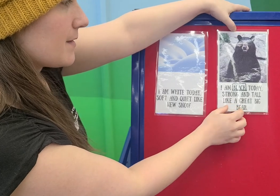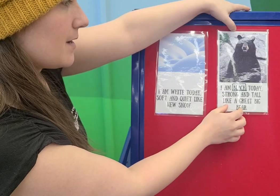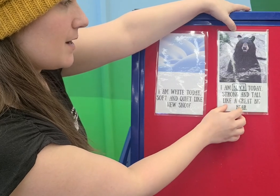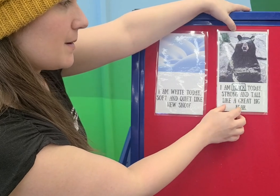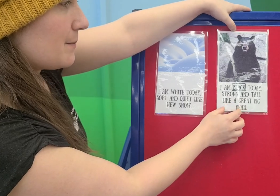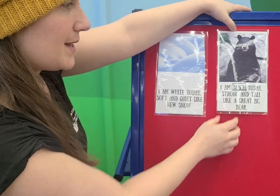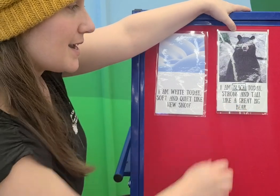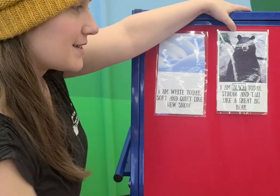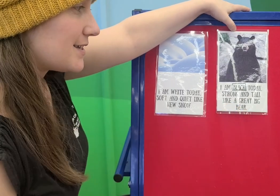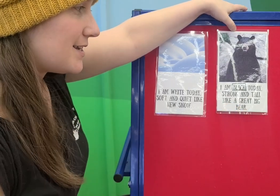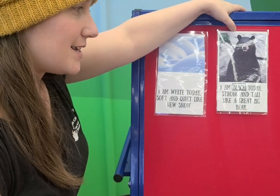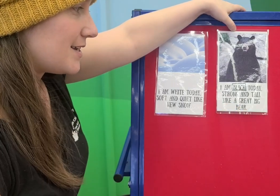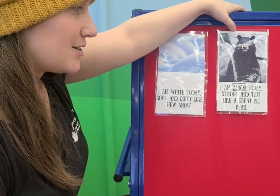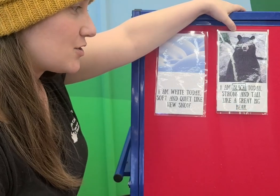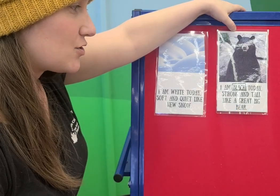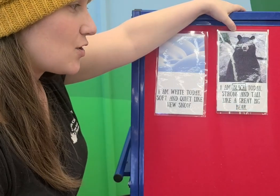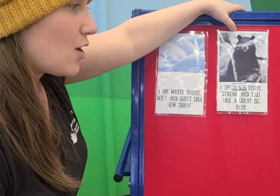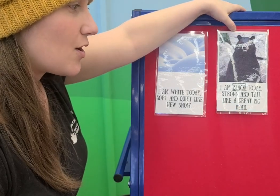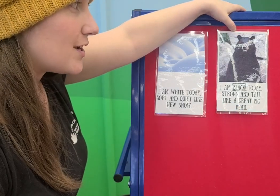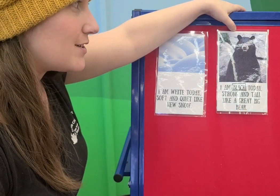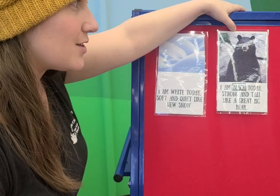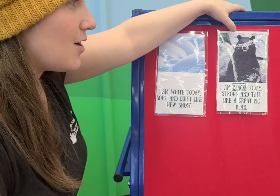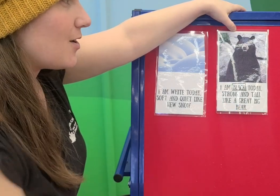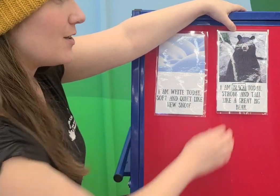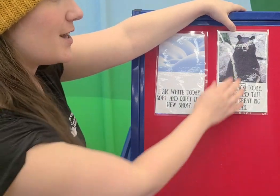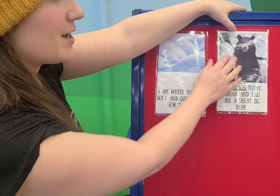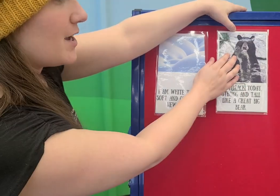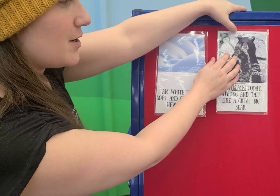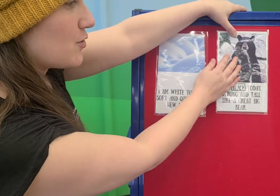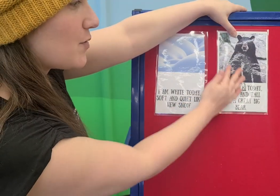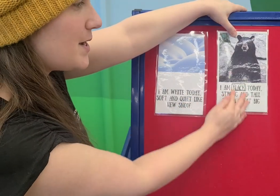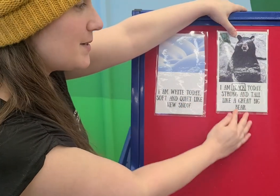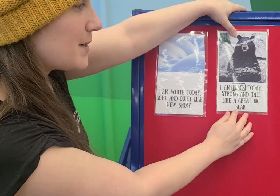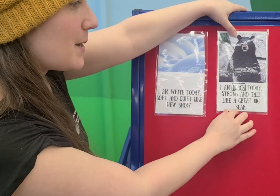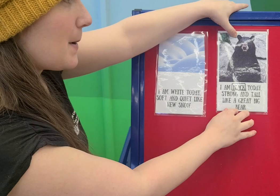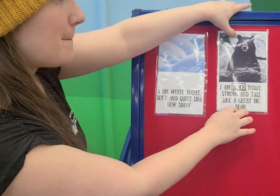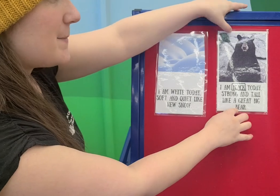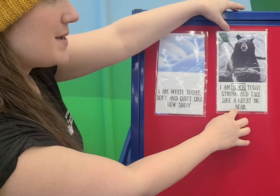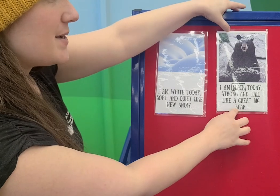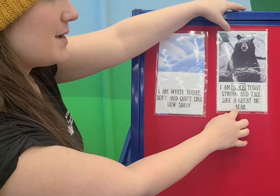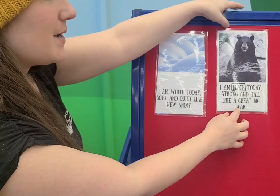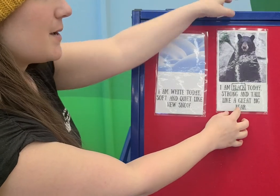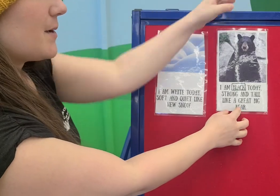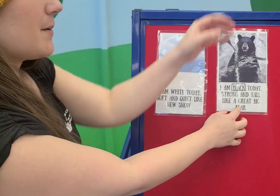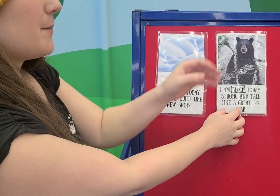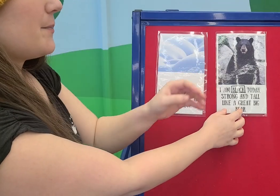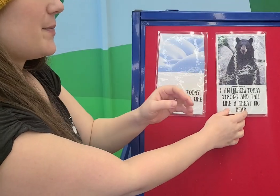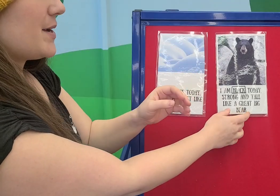I am black today. Strong and tall like a great big bear.